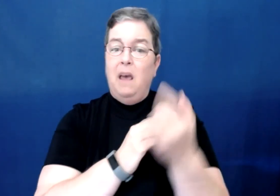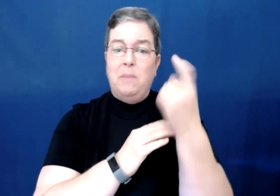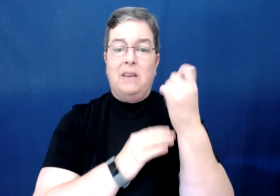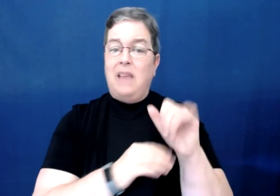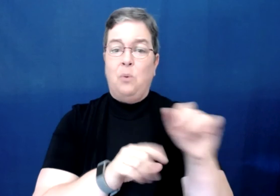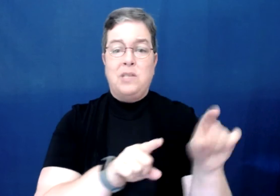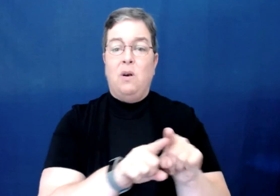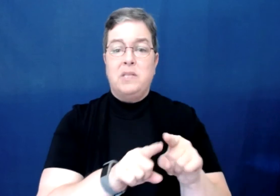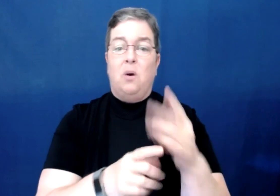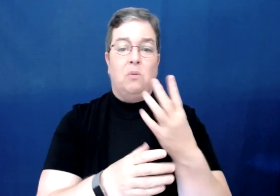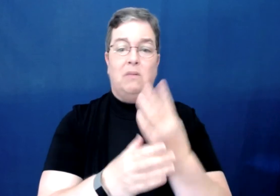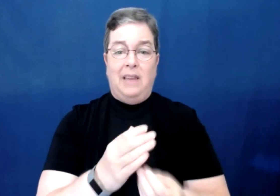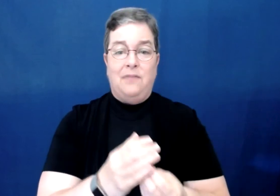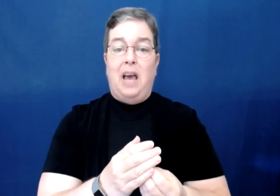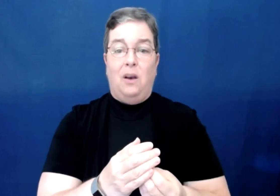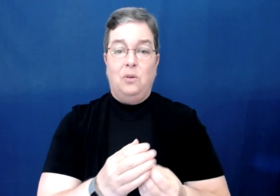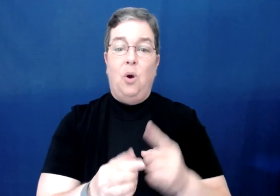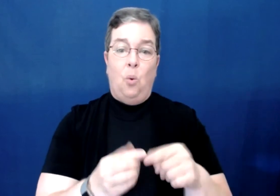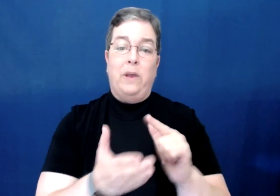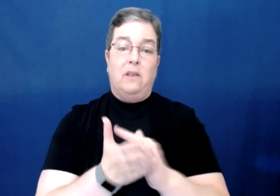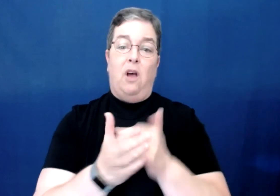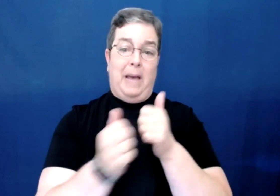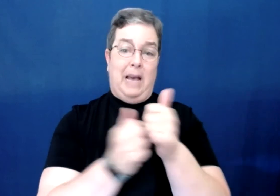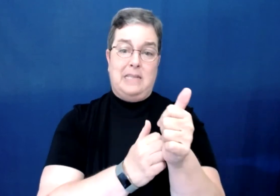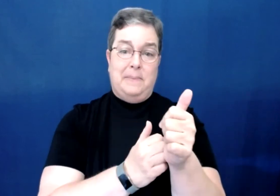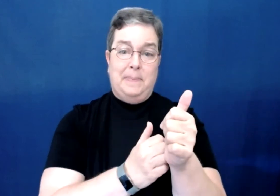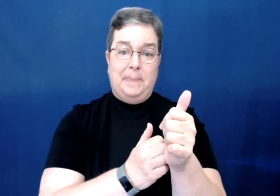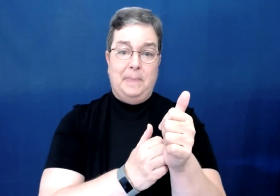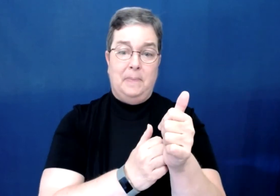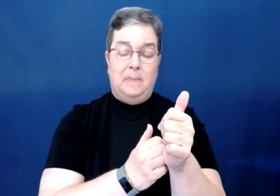because that was also left out when the law passed.